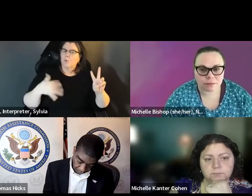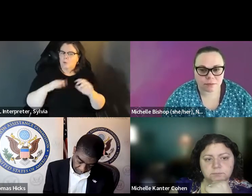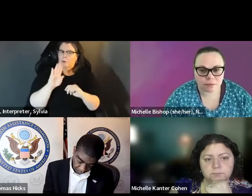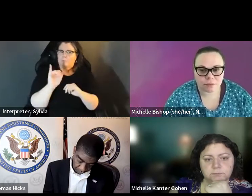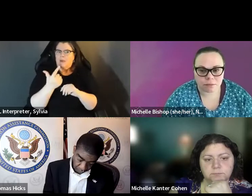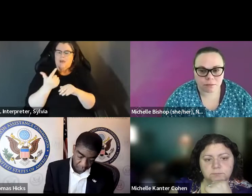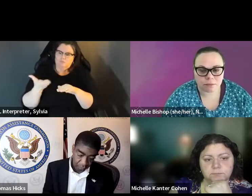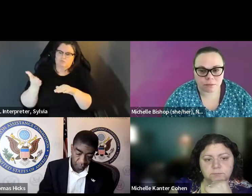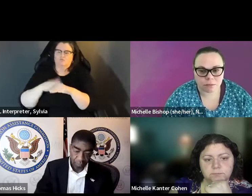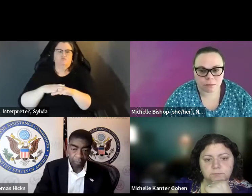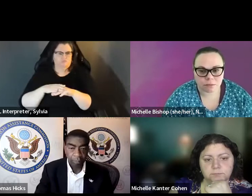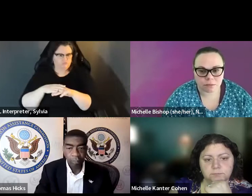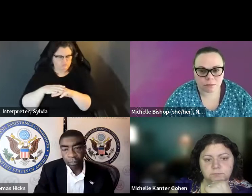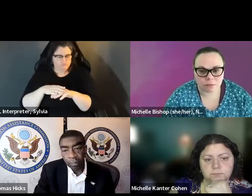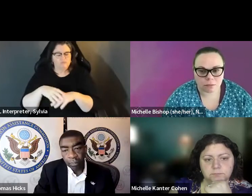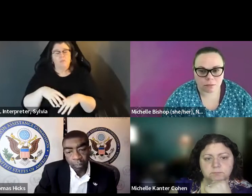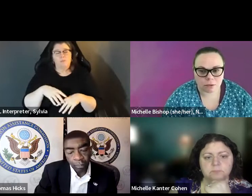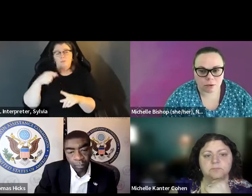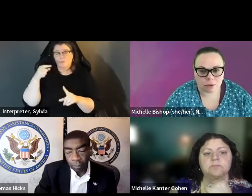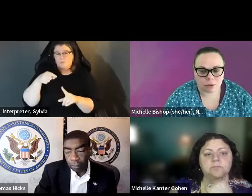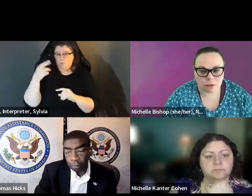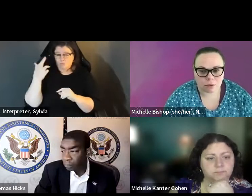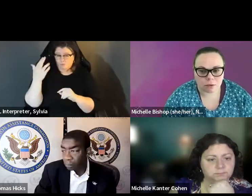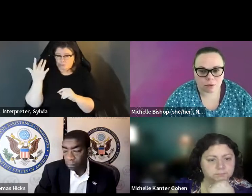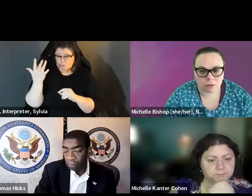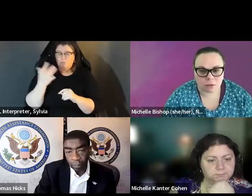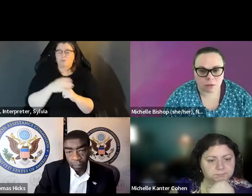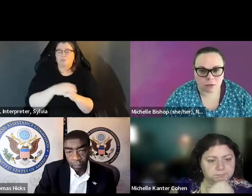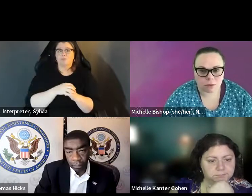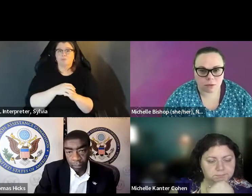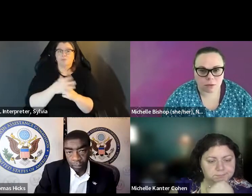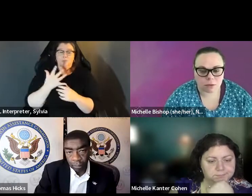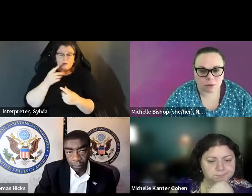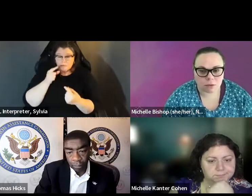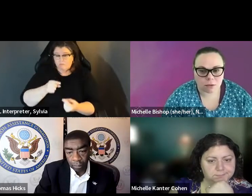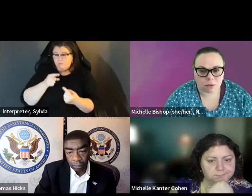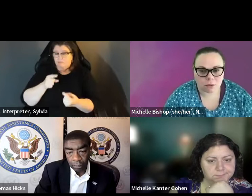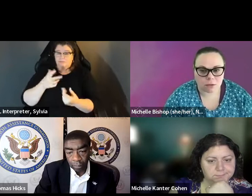2016. That's -- that's a big increase. A factor in this, I think, is that the difficulties in